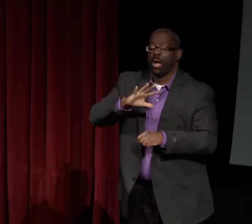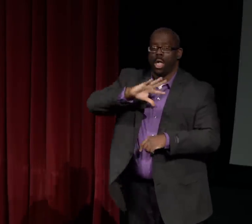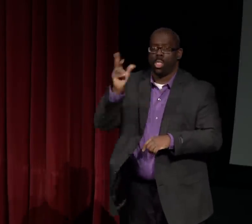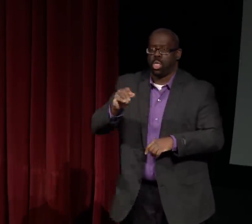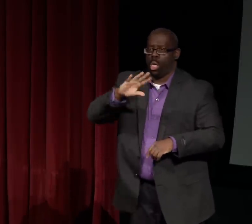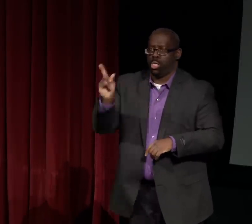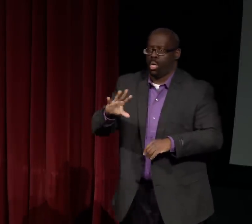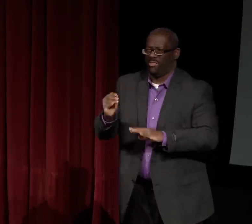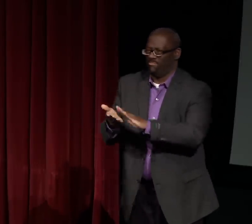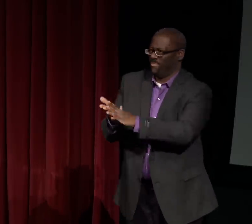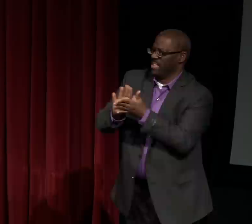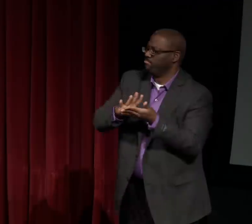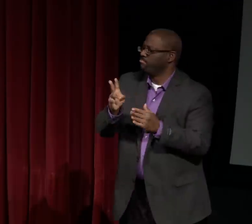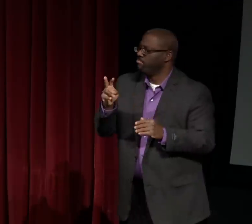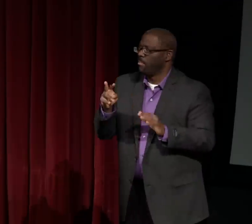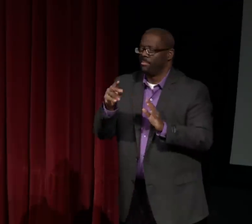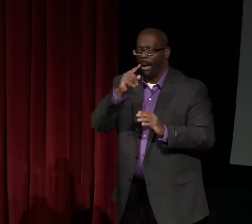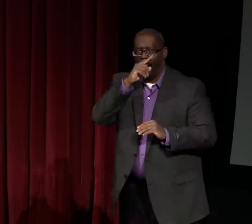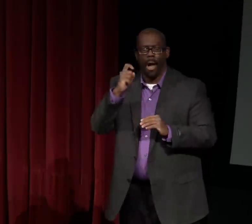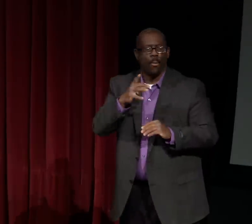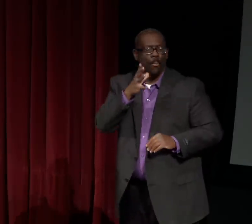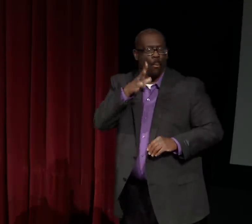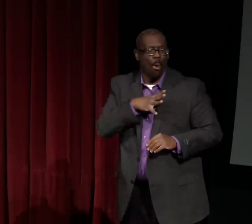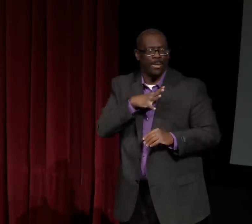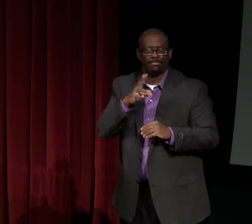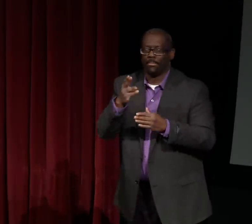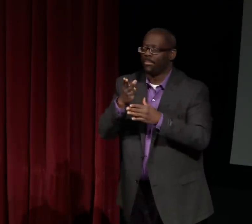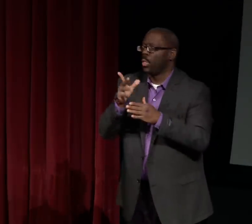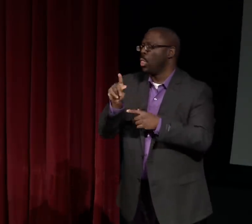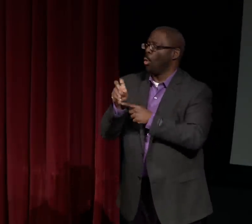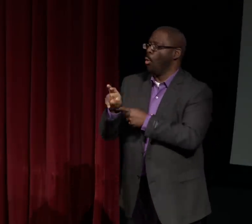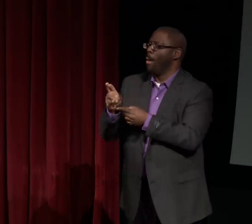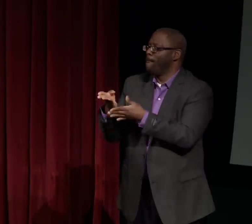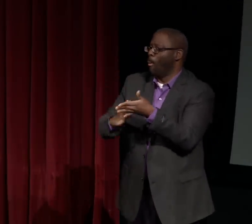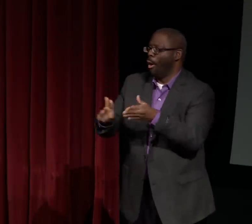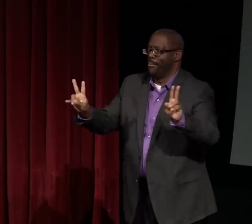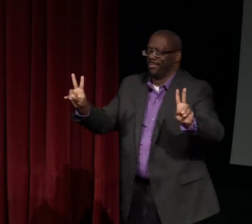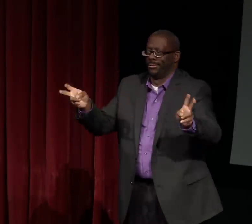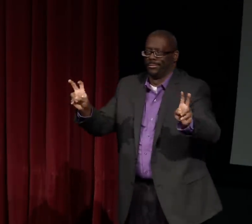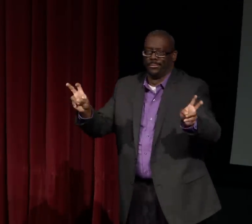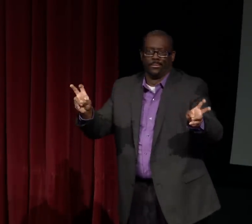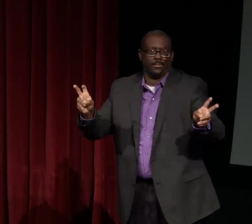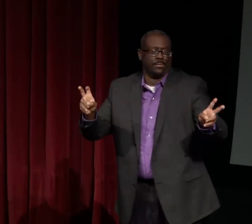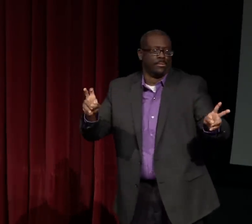people were producing this sign, it started to become,